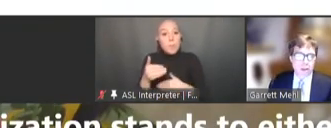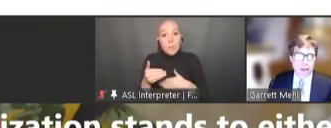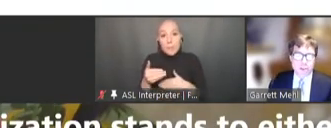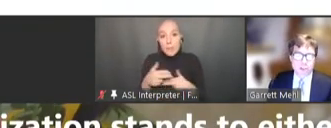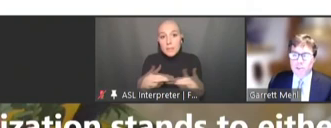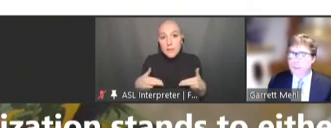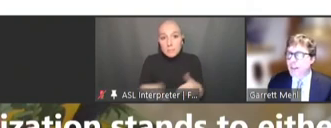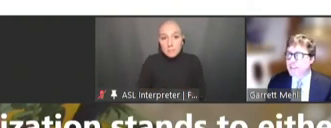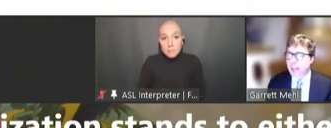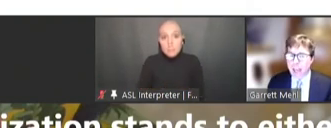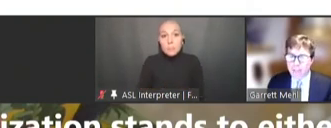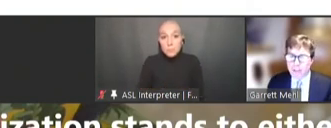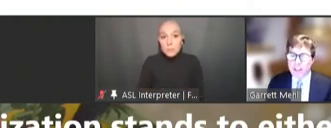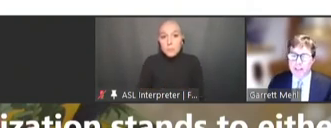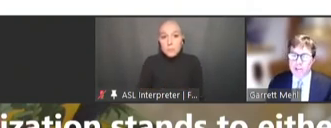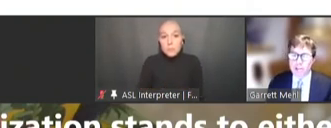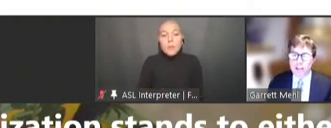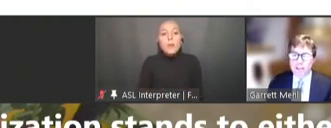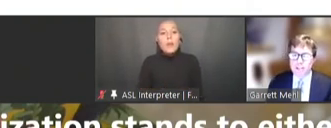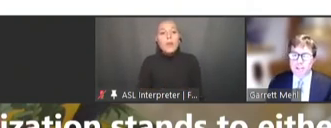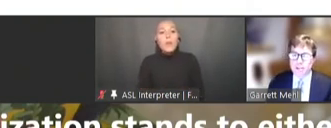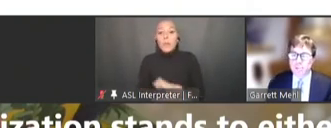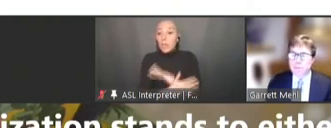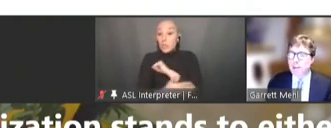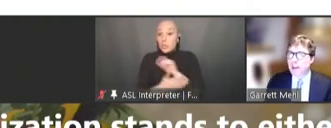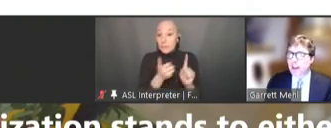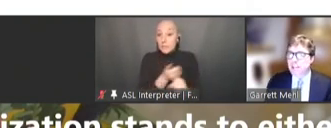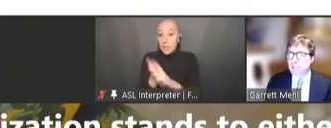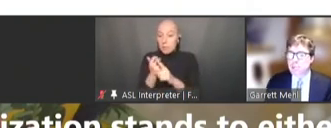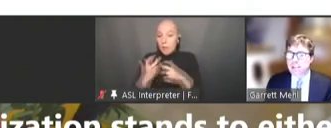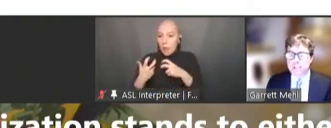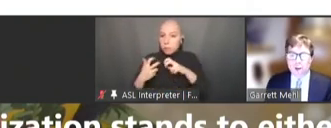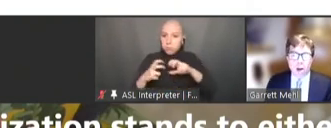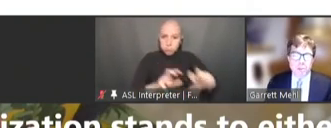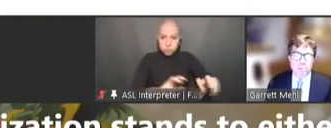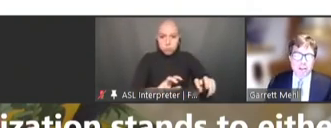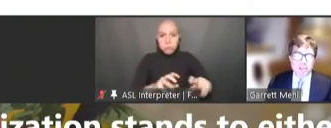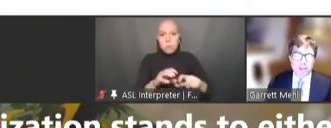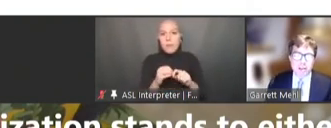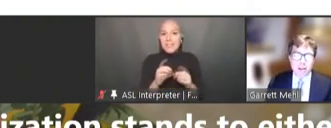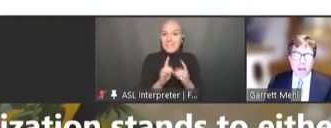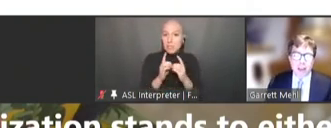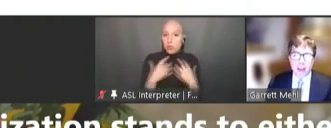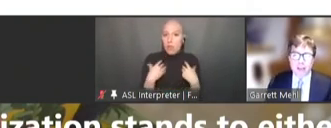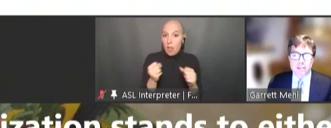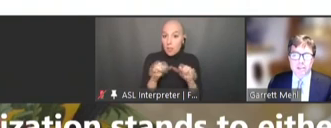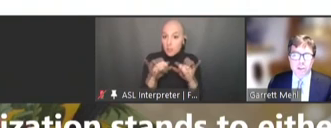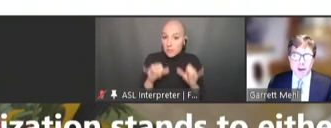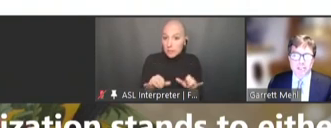Countries are investing heavily in digital health systems as a means of optimizing and addressing